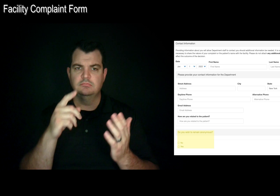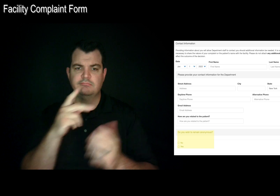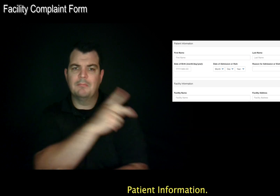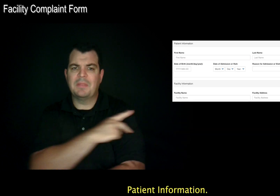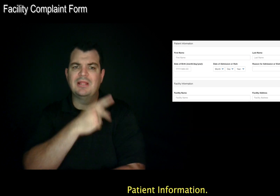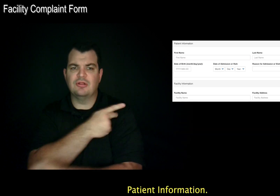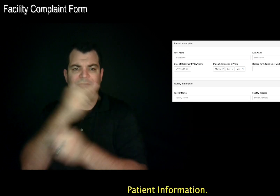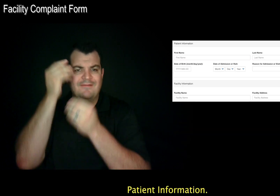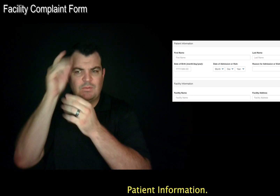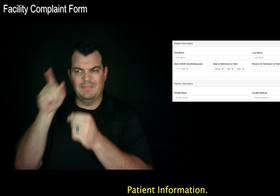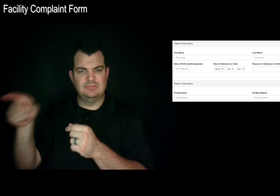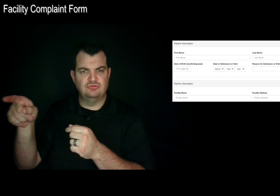Patient Information.